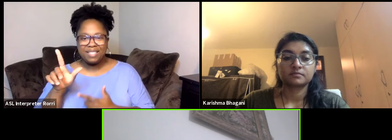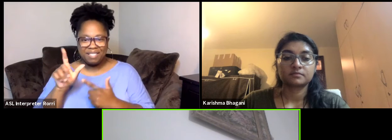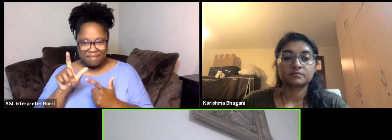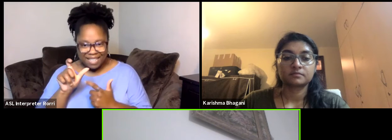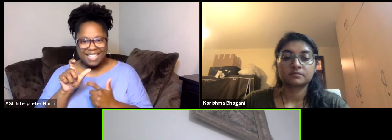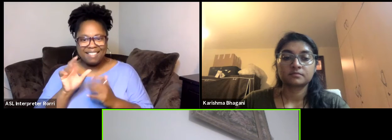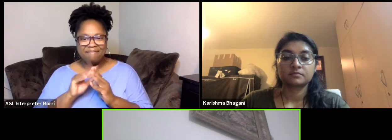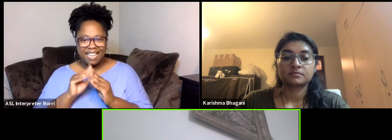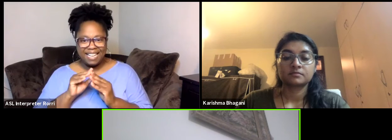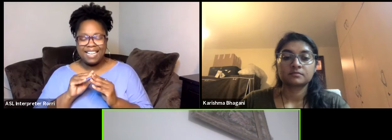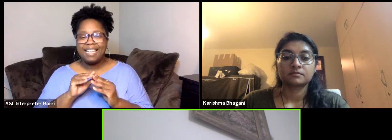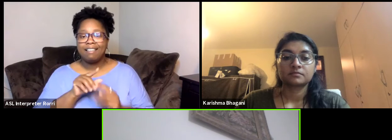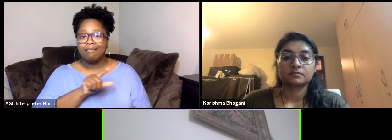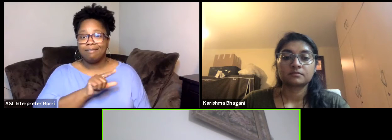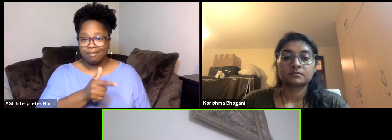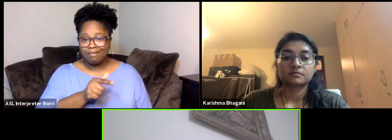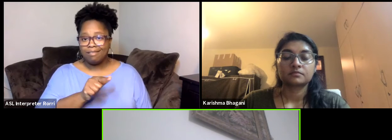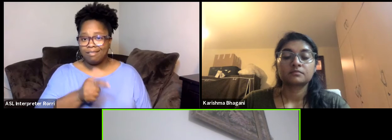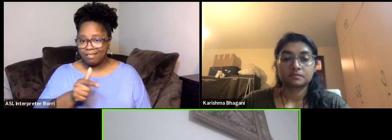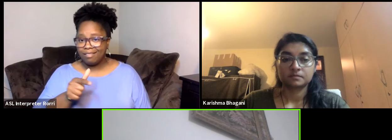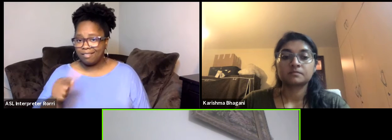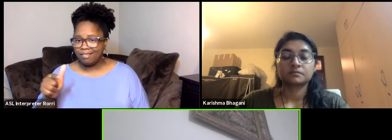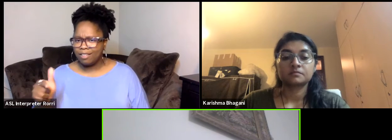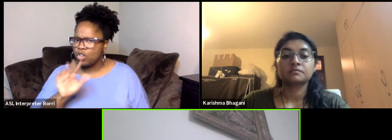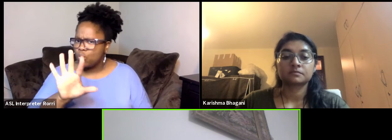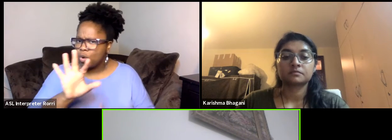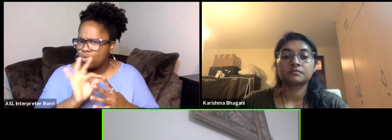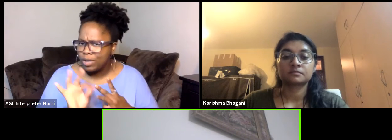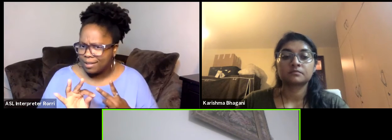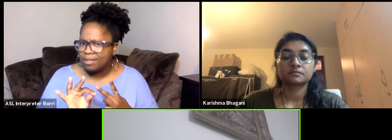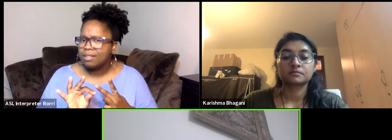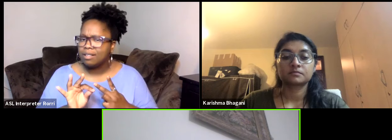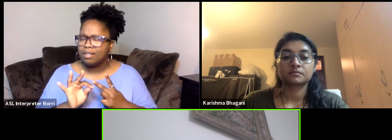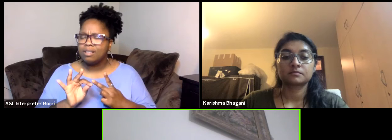and listen of your choice because we send the catalog and you choose the tables